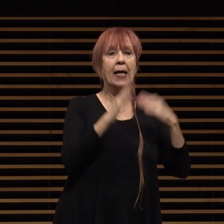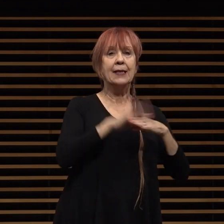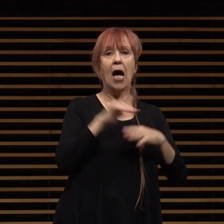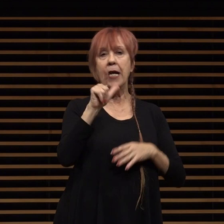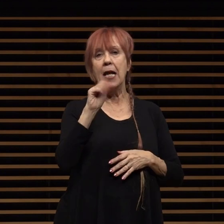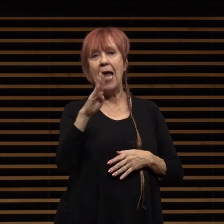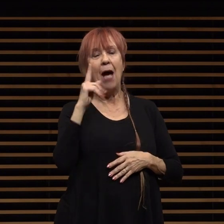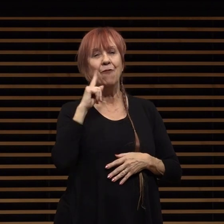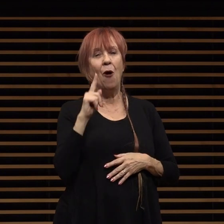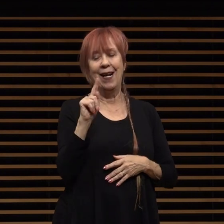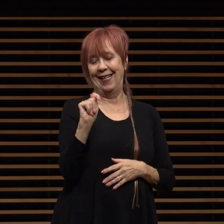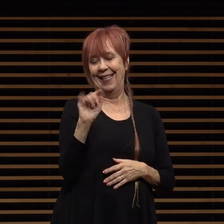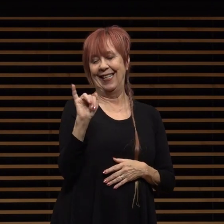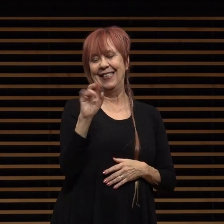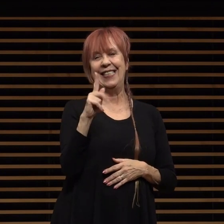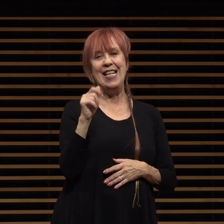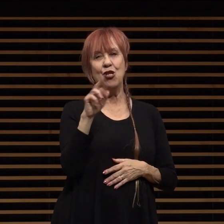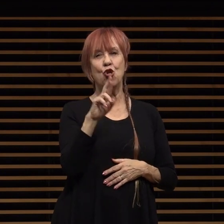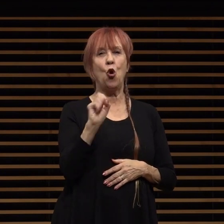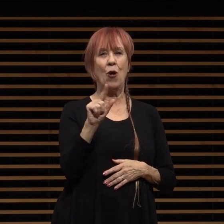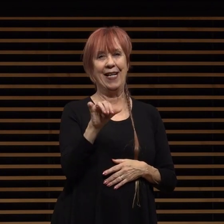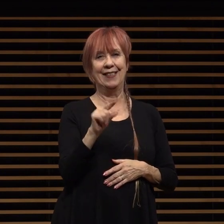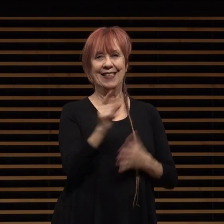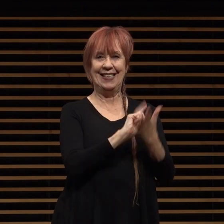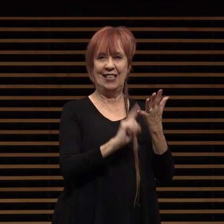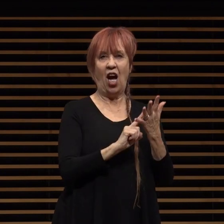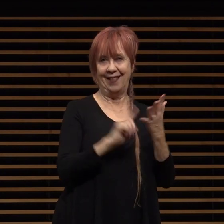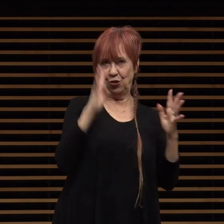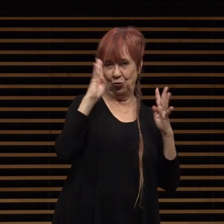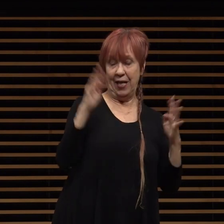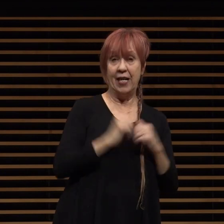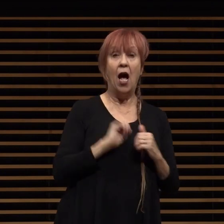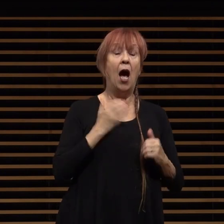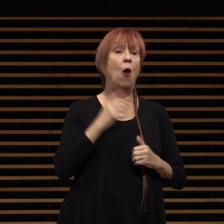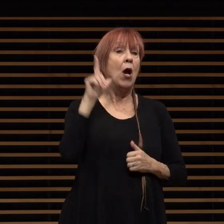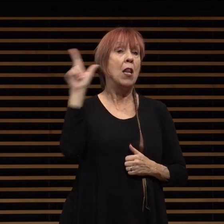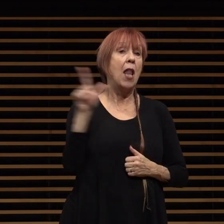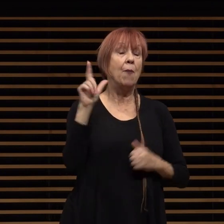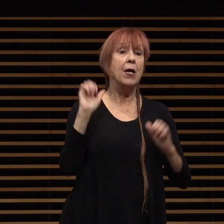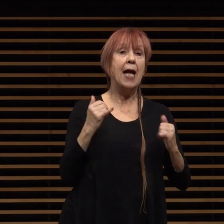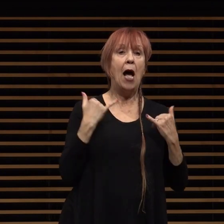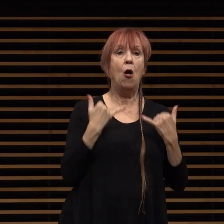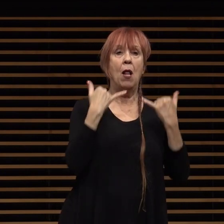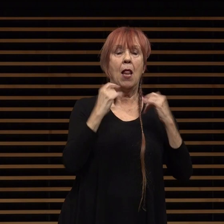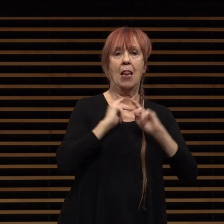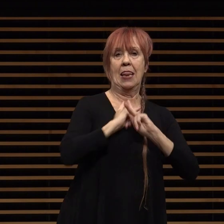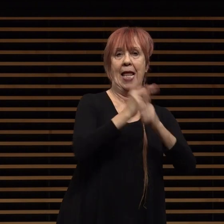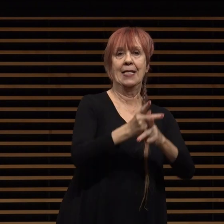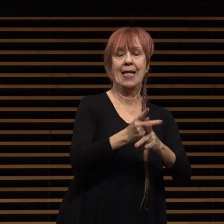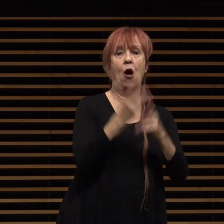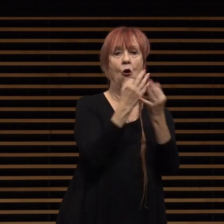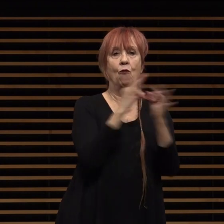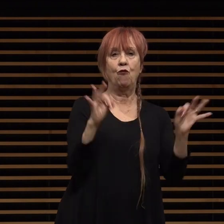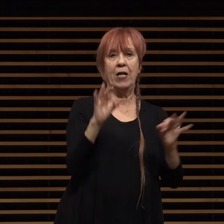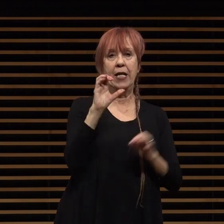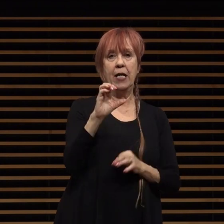designing and creating our library now lends out free